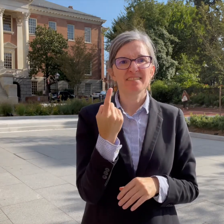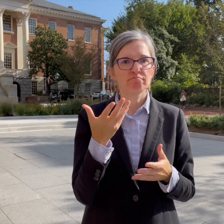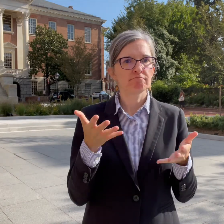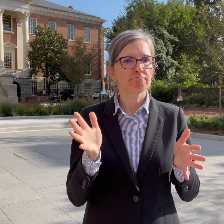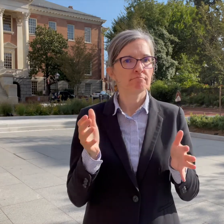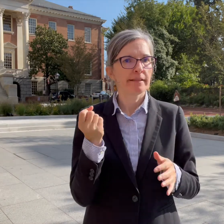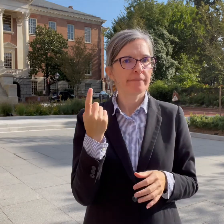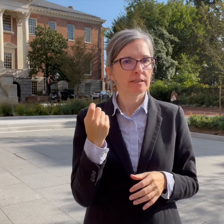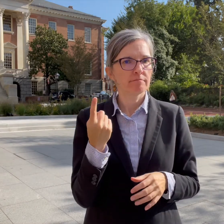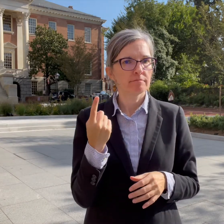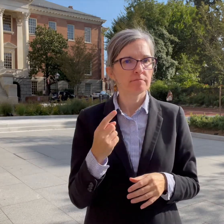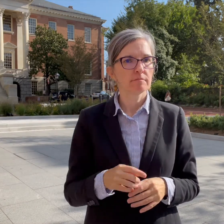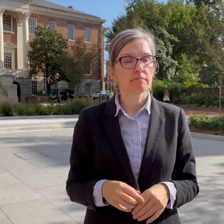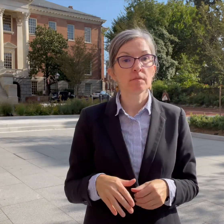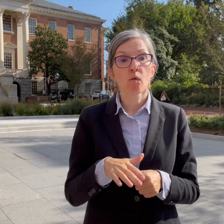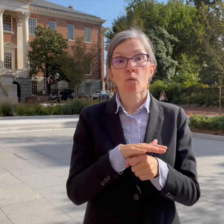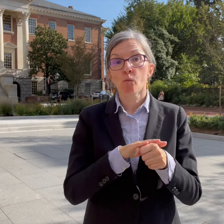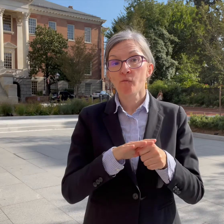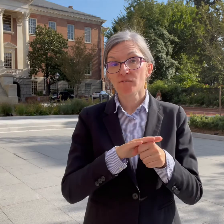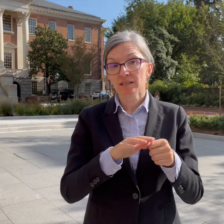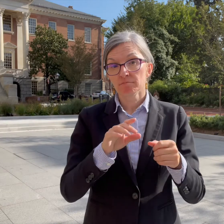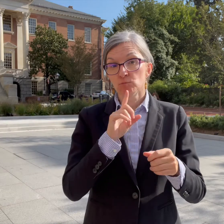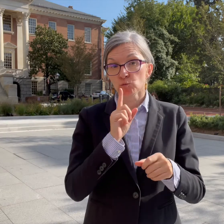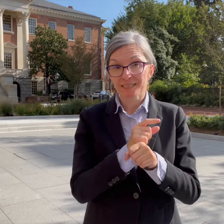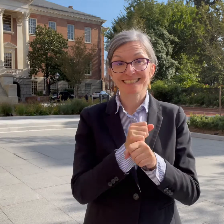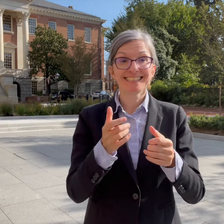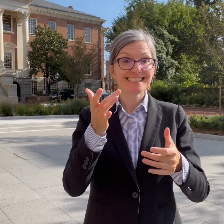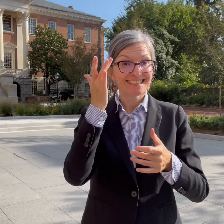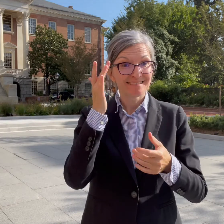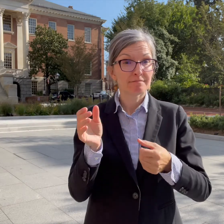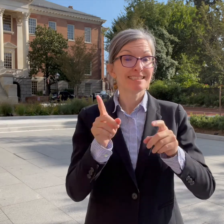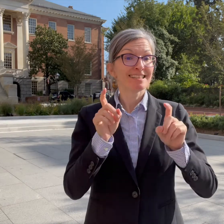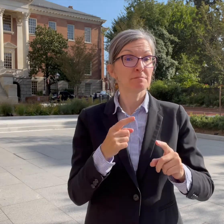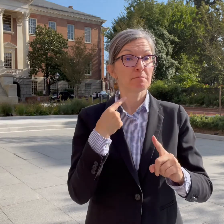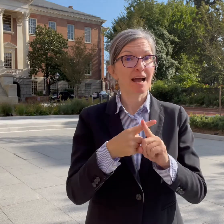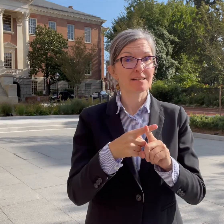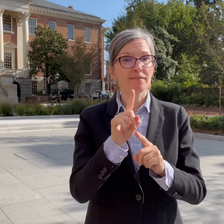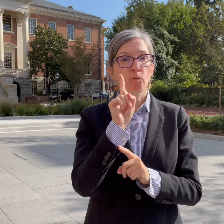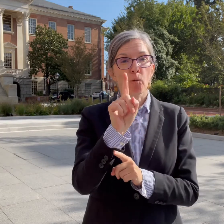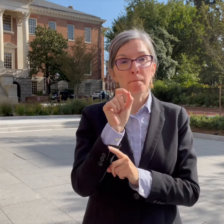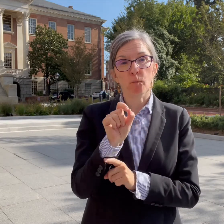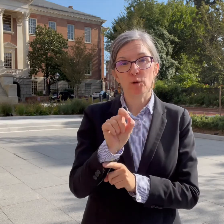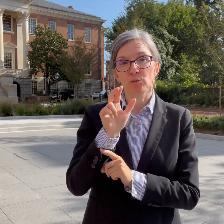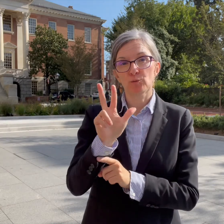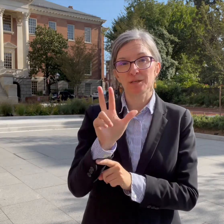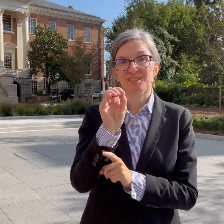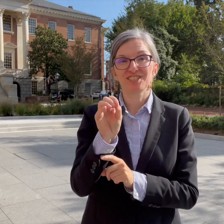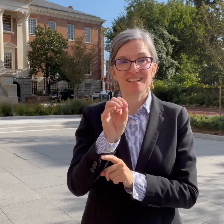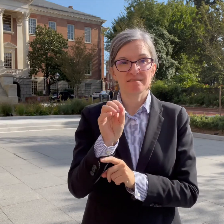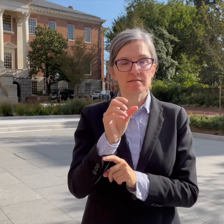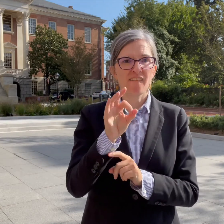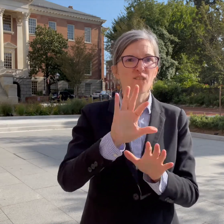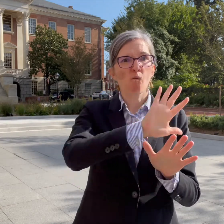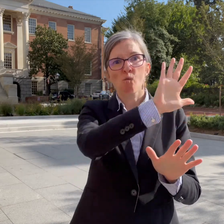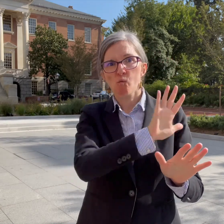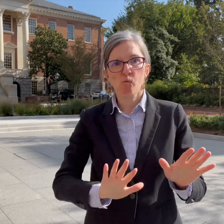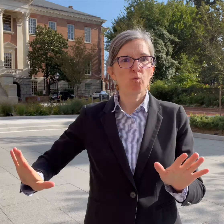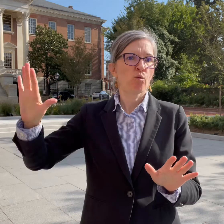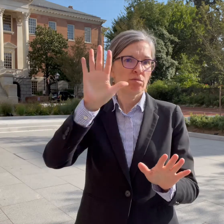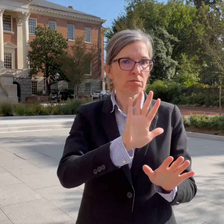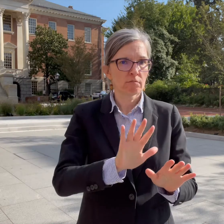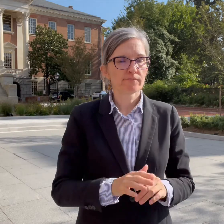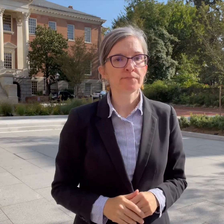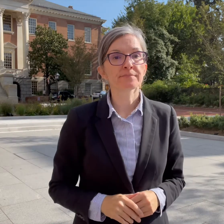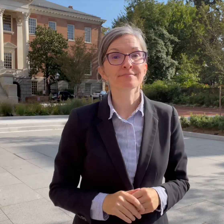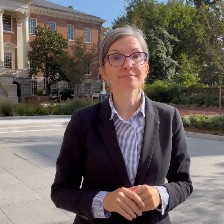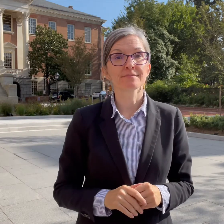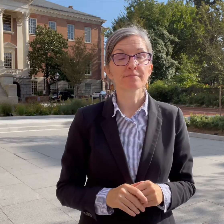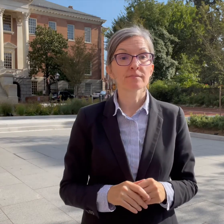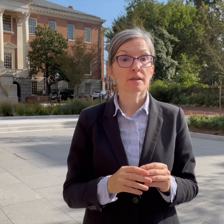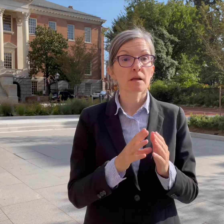Overall covid hospitalizations 1.3%